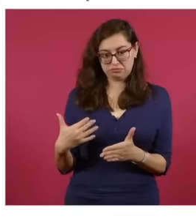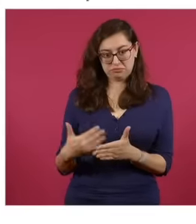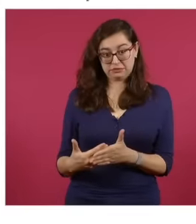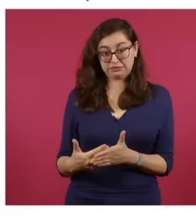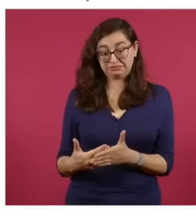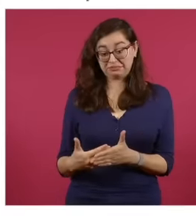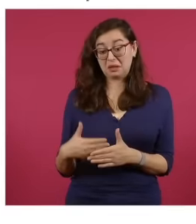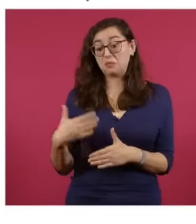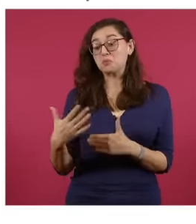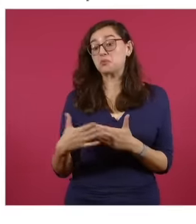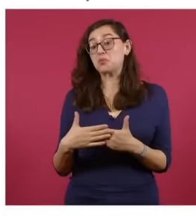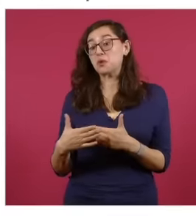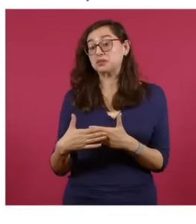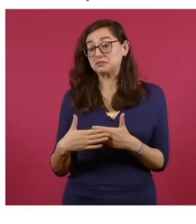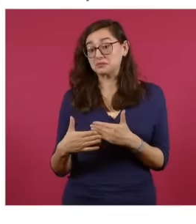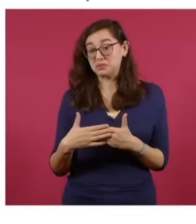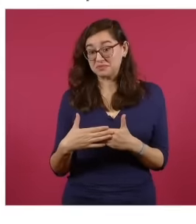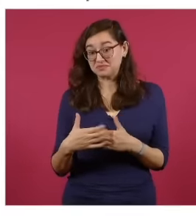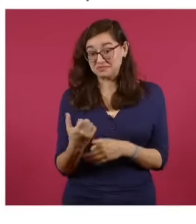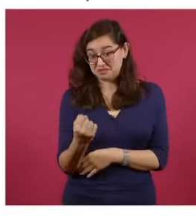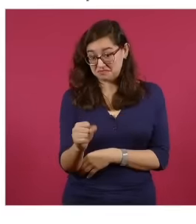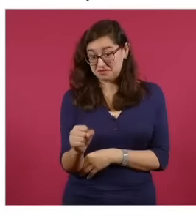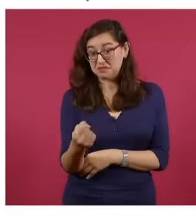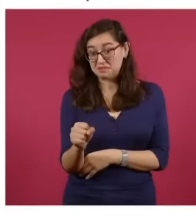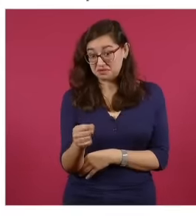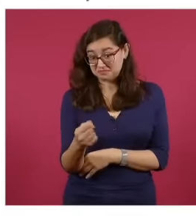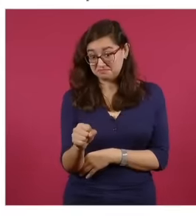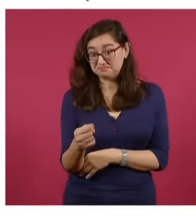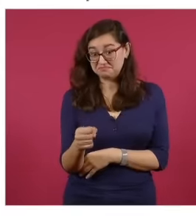September